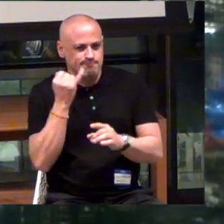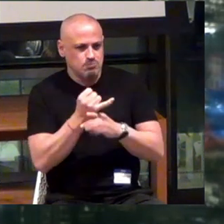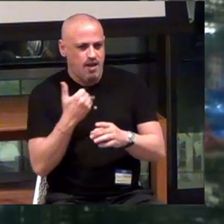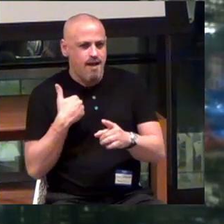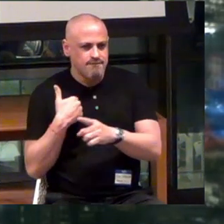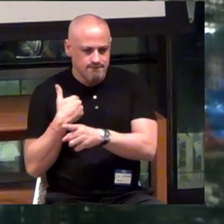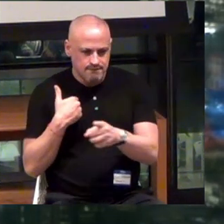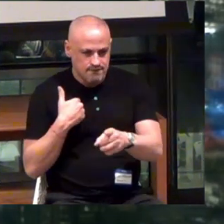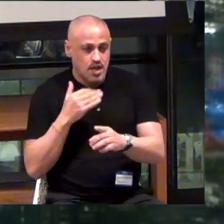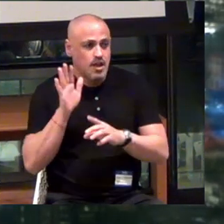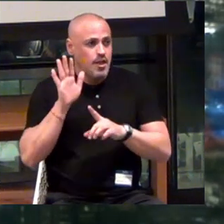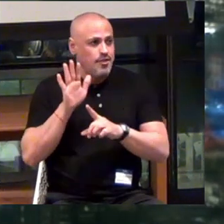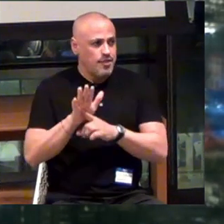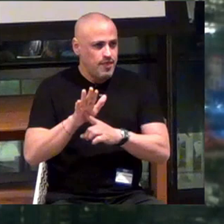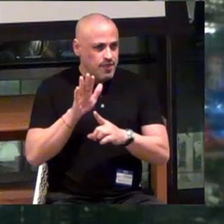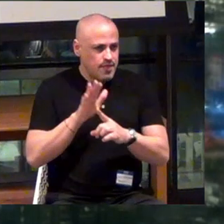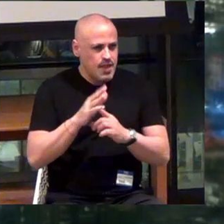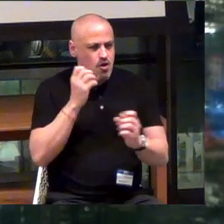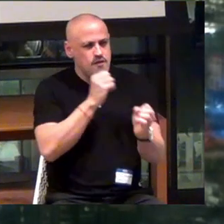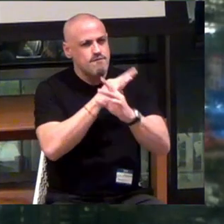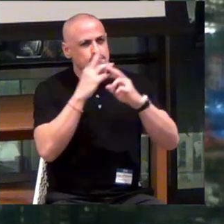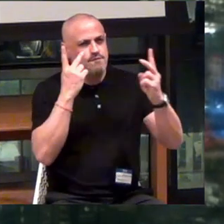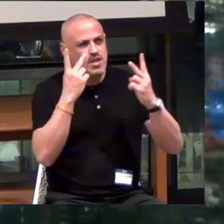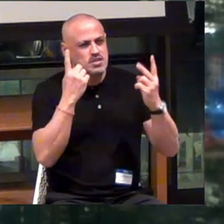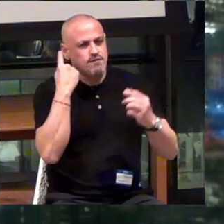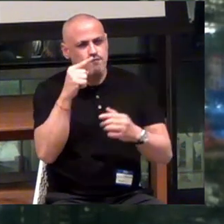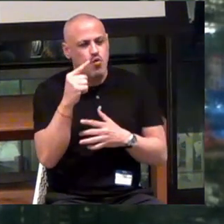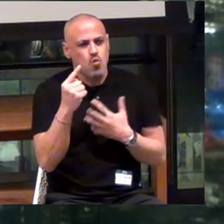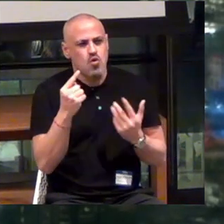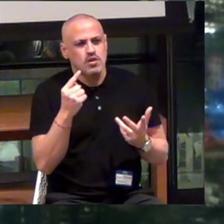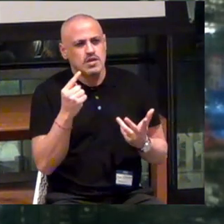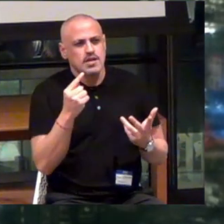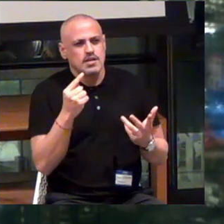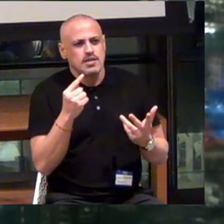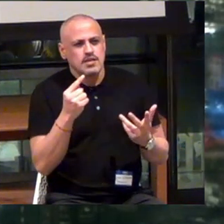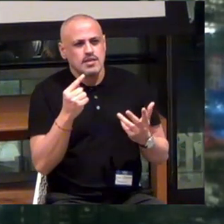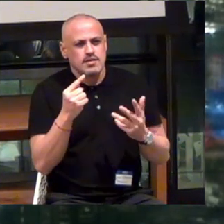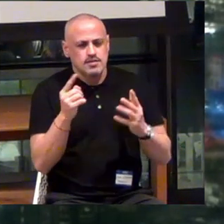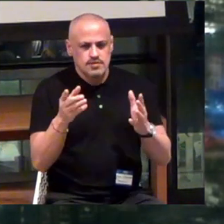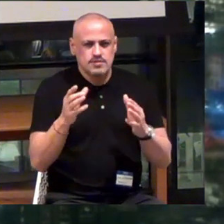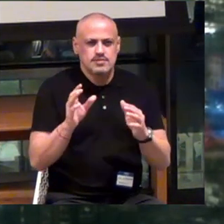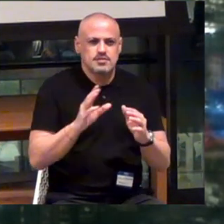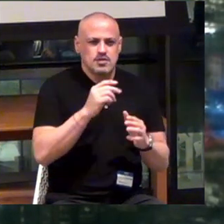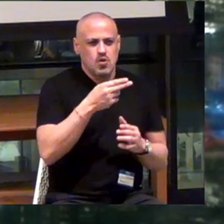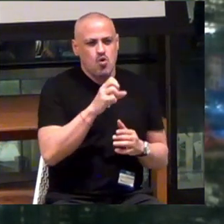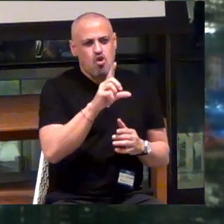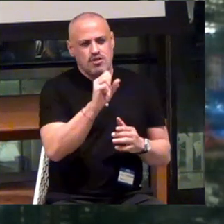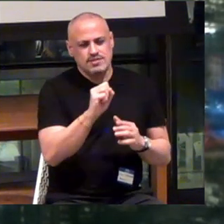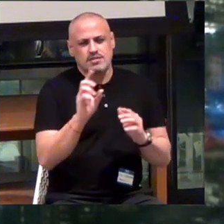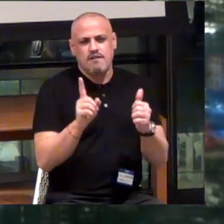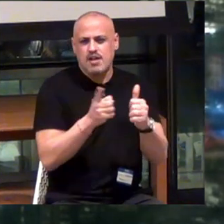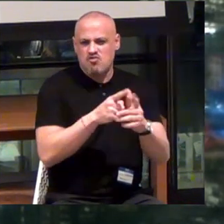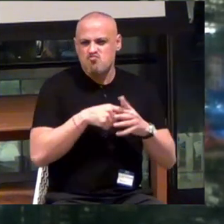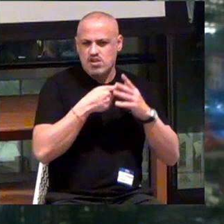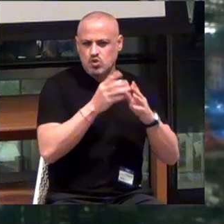I think their vision for what Horace, which is what the original company was, is to have